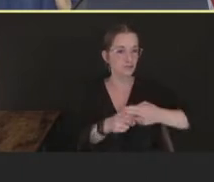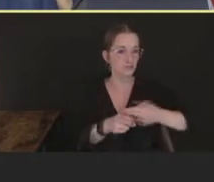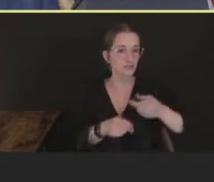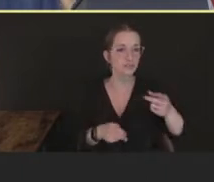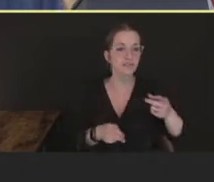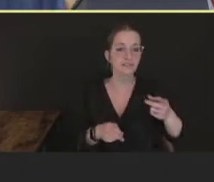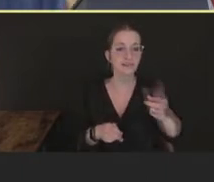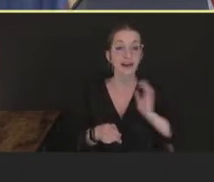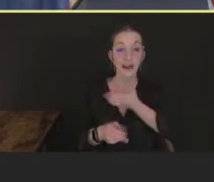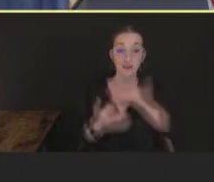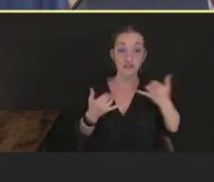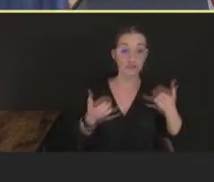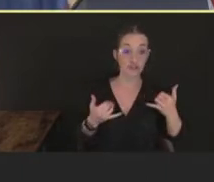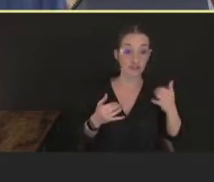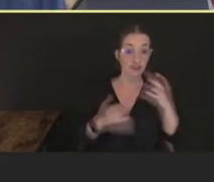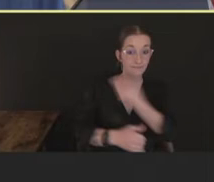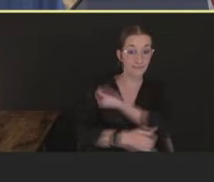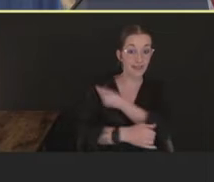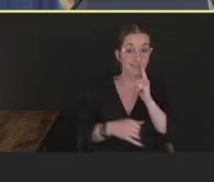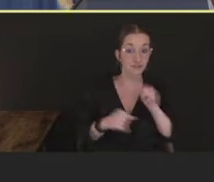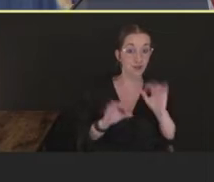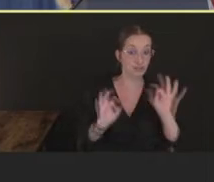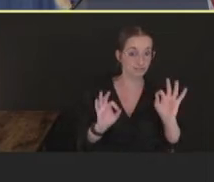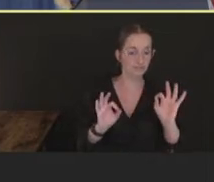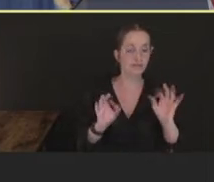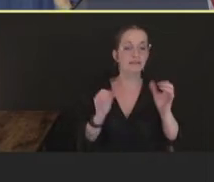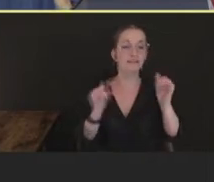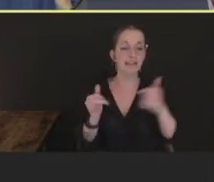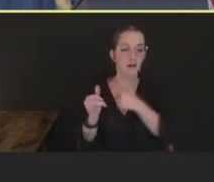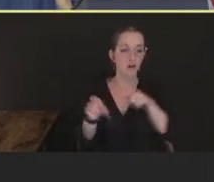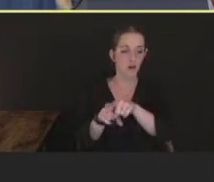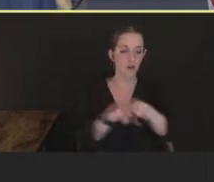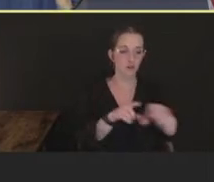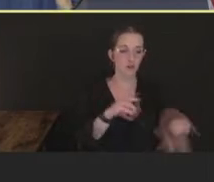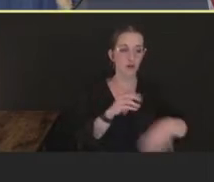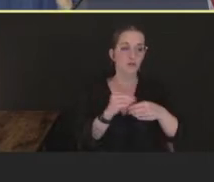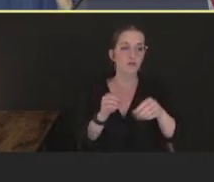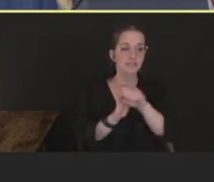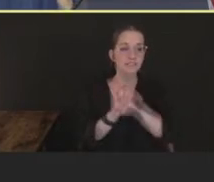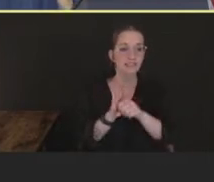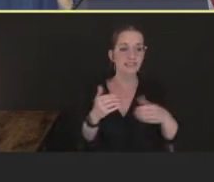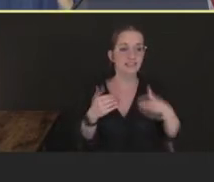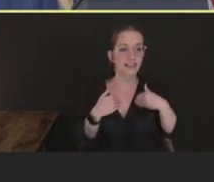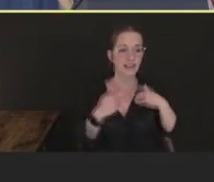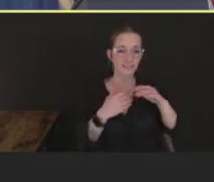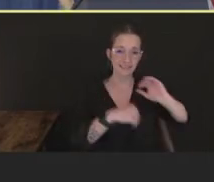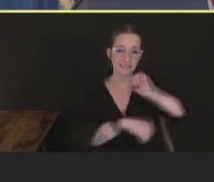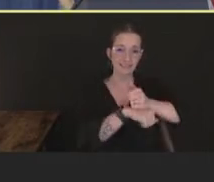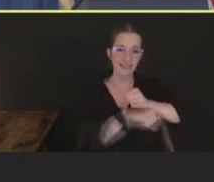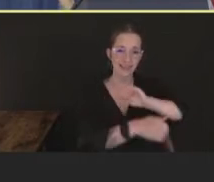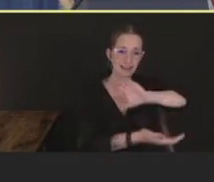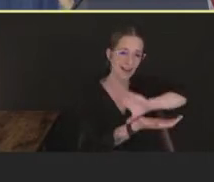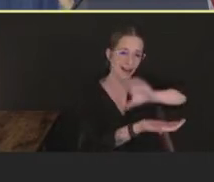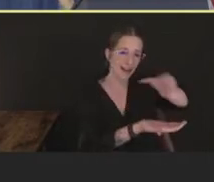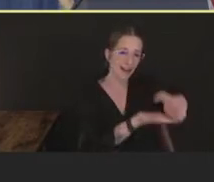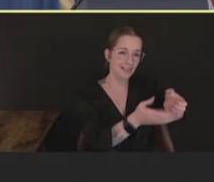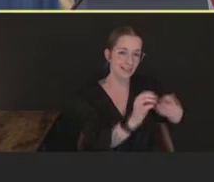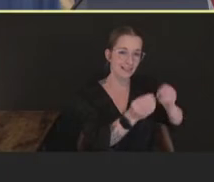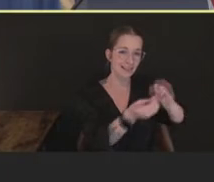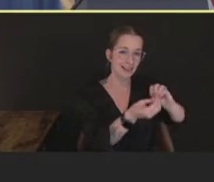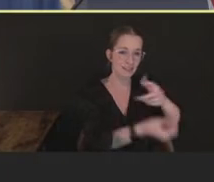again, states have a set allocation based on their populations at risk, as well as monkeypox case